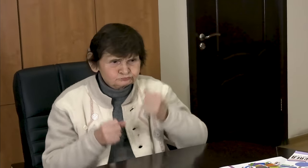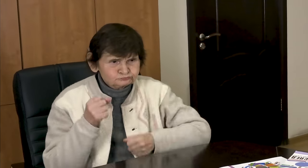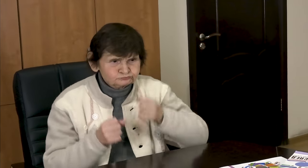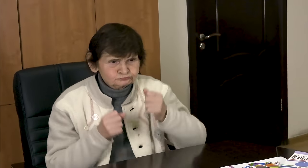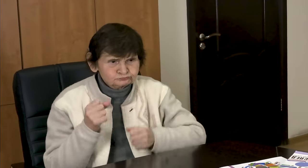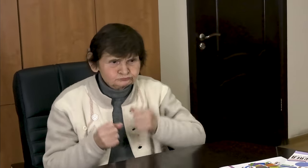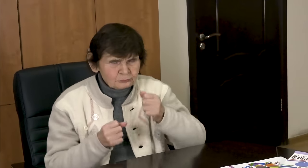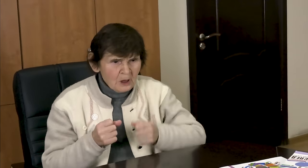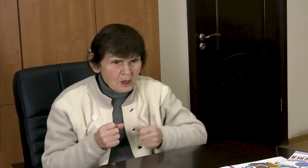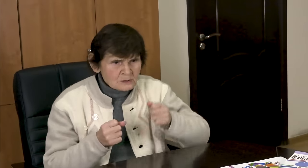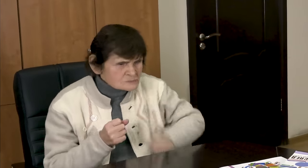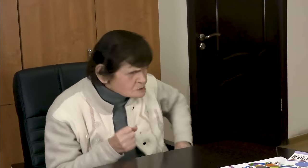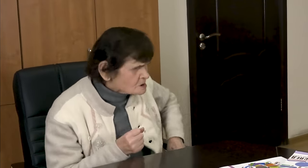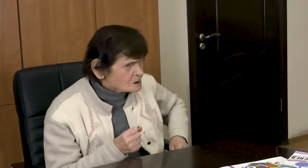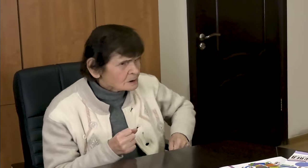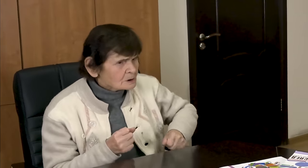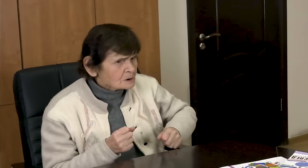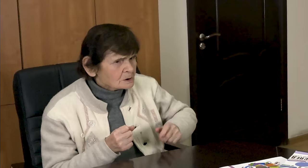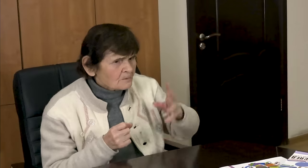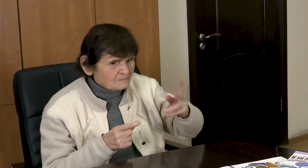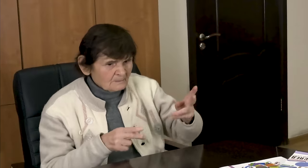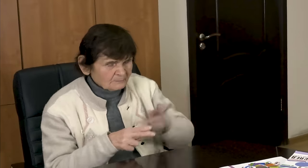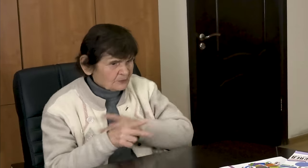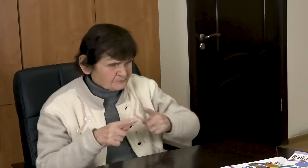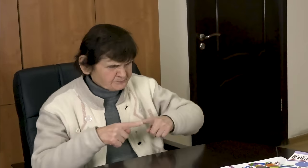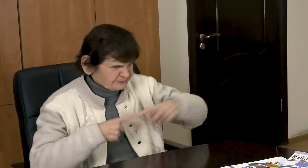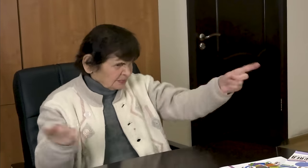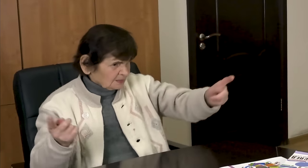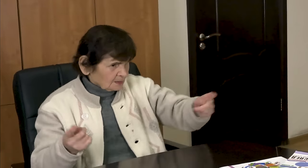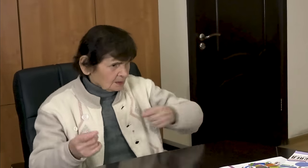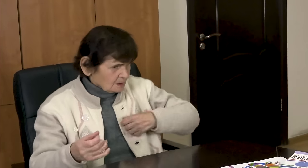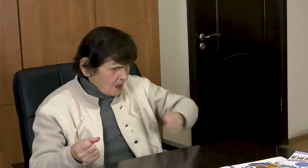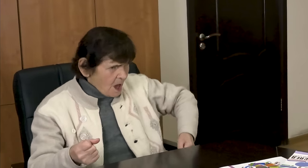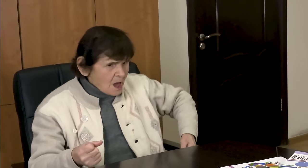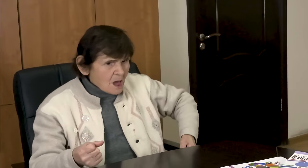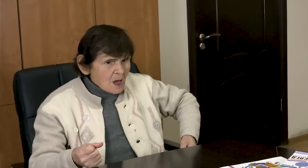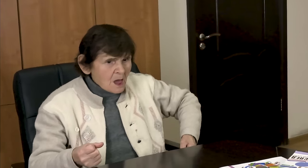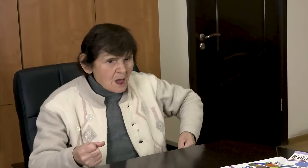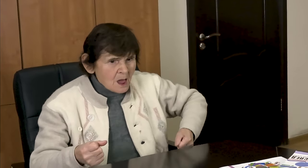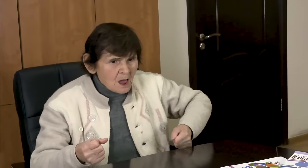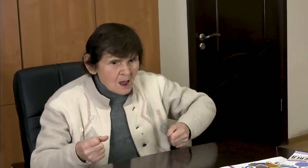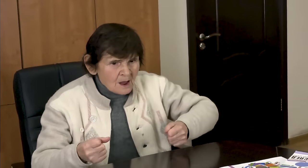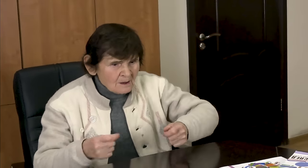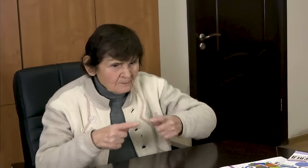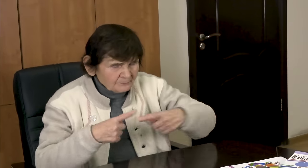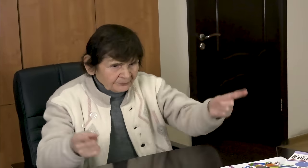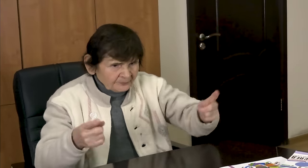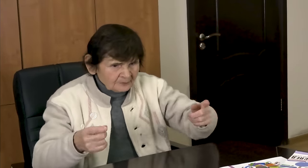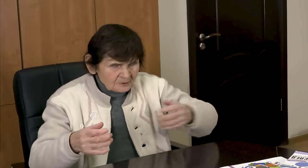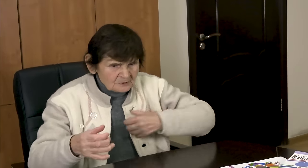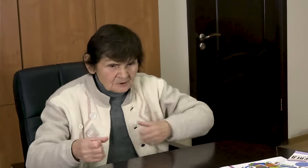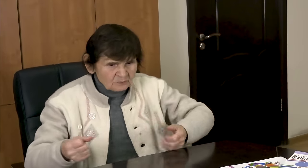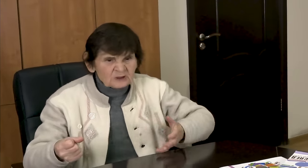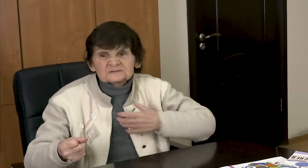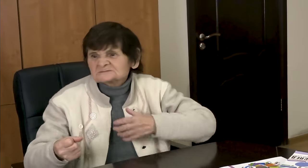There was a funny incident. I was running, at one point I pushed off hard and broke my stick.